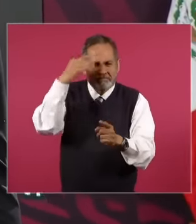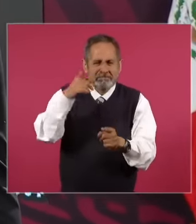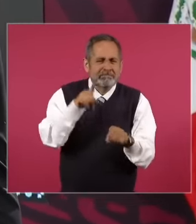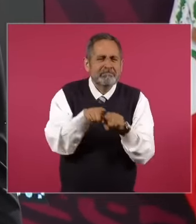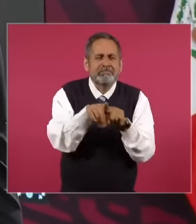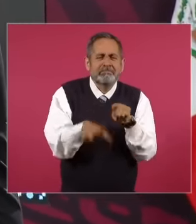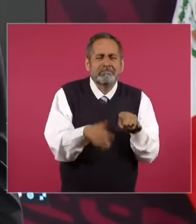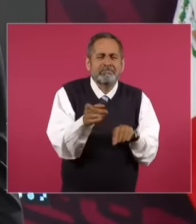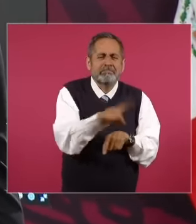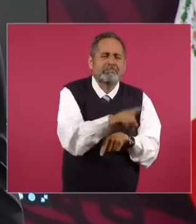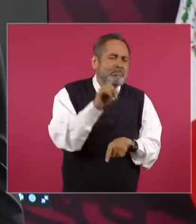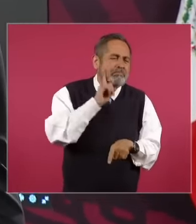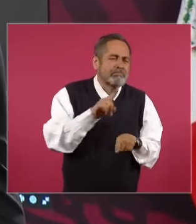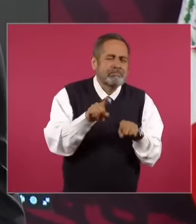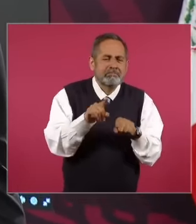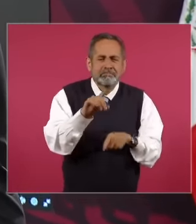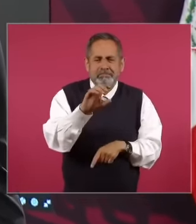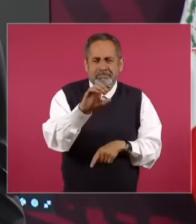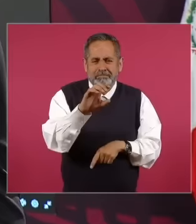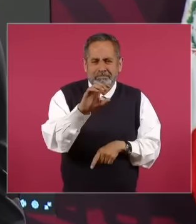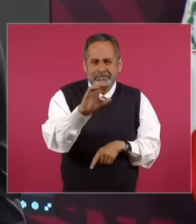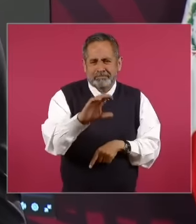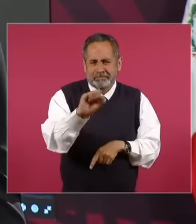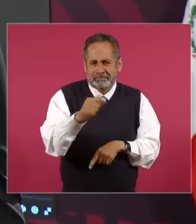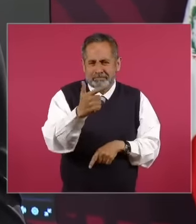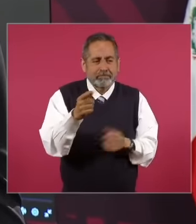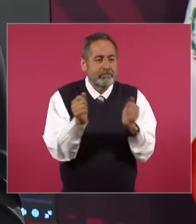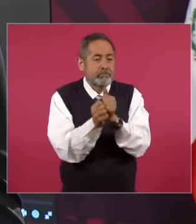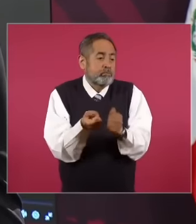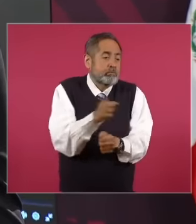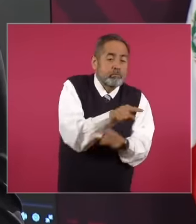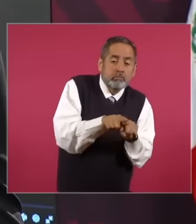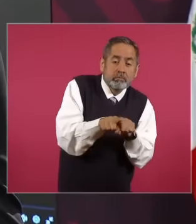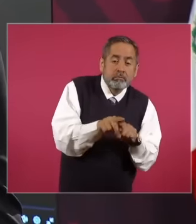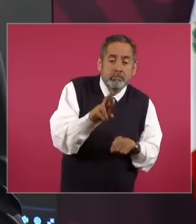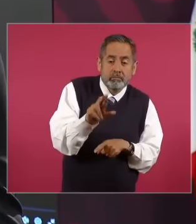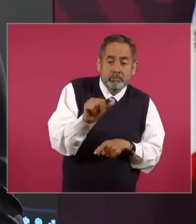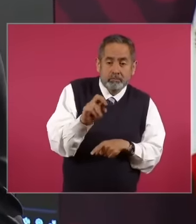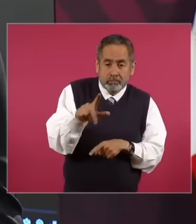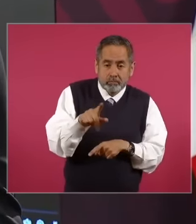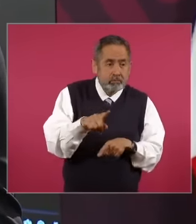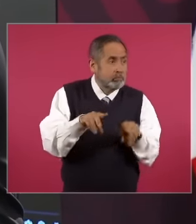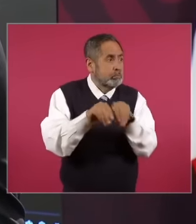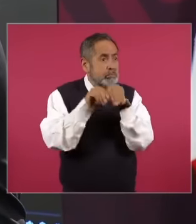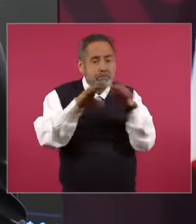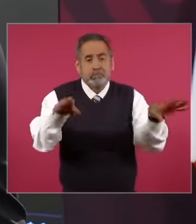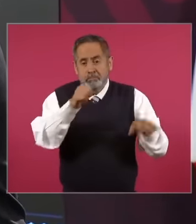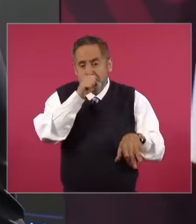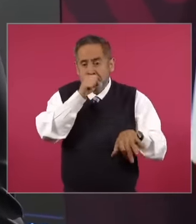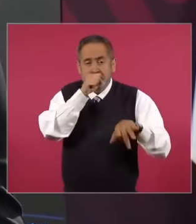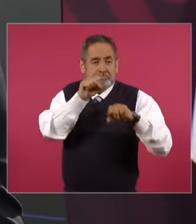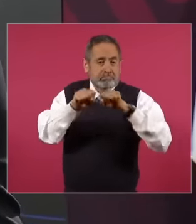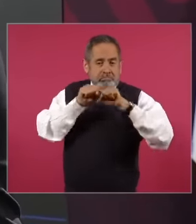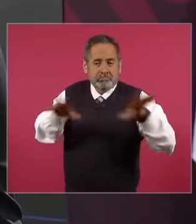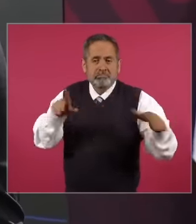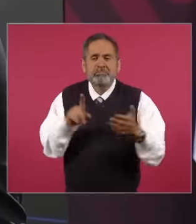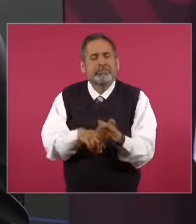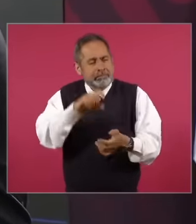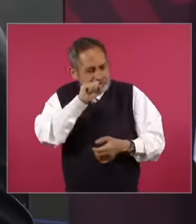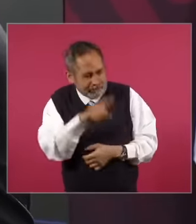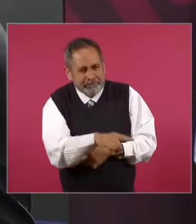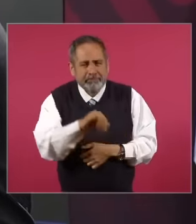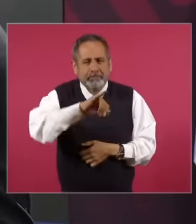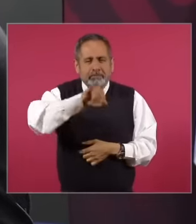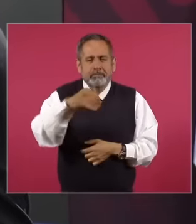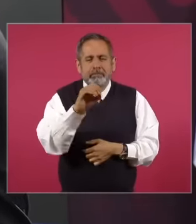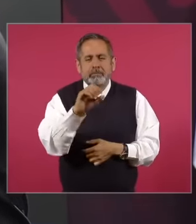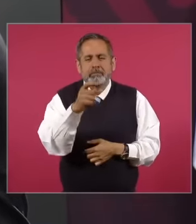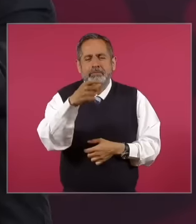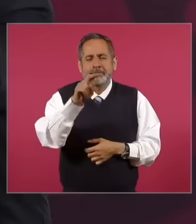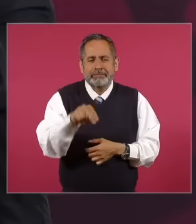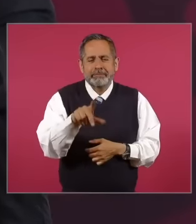with her brother Raúl who became known with Joaquín López dorica that